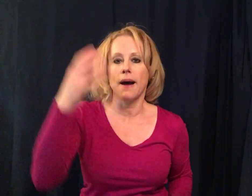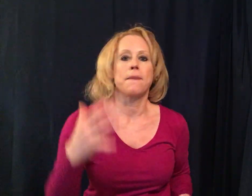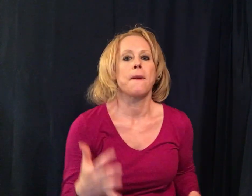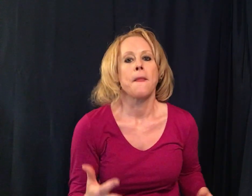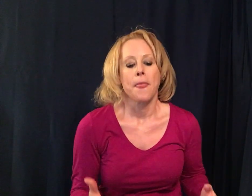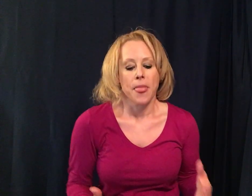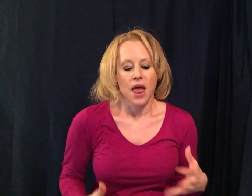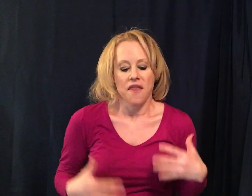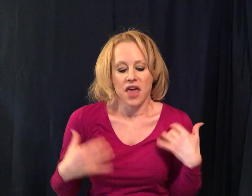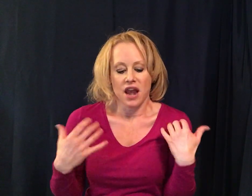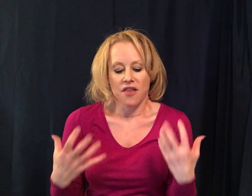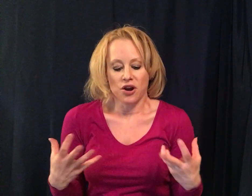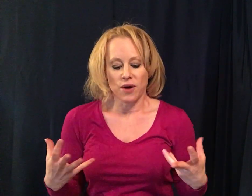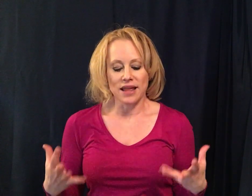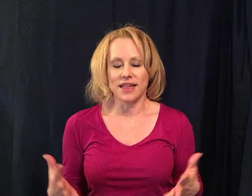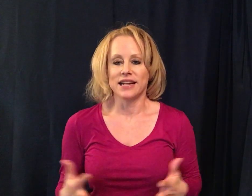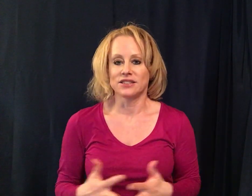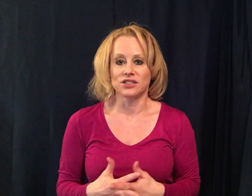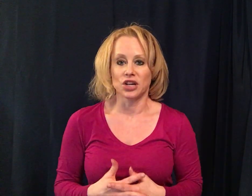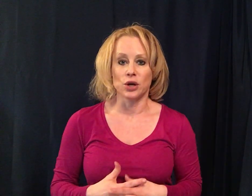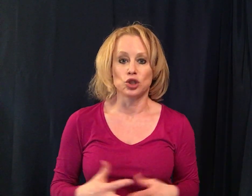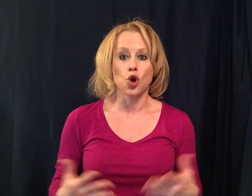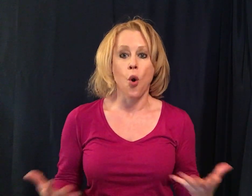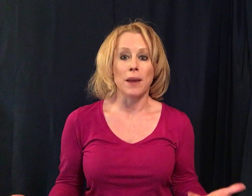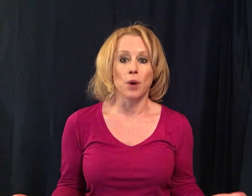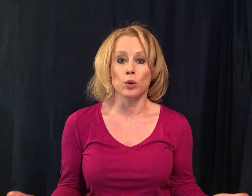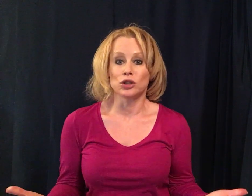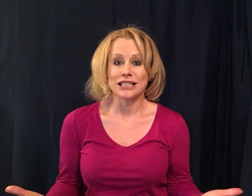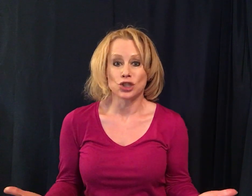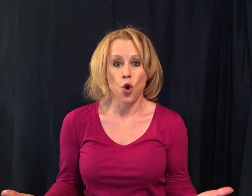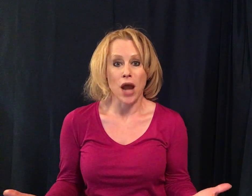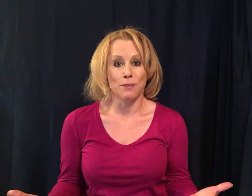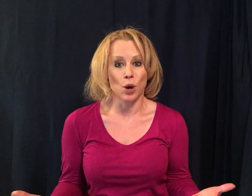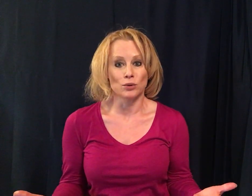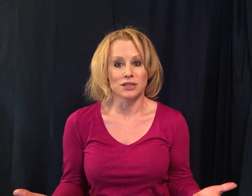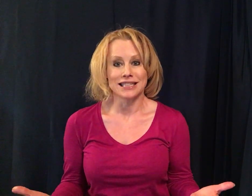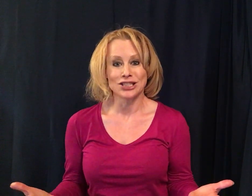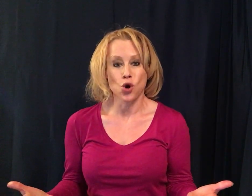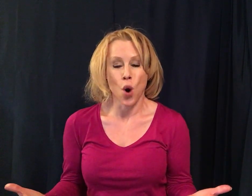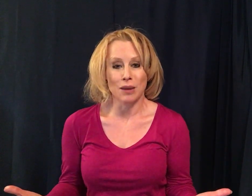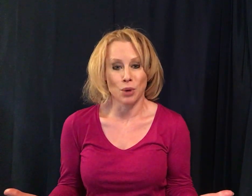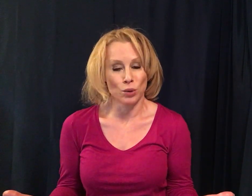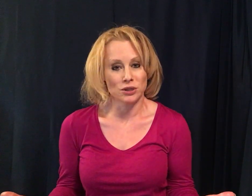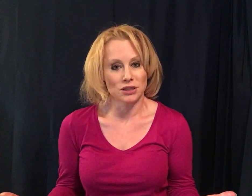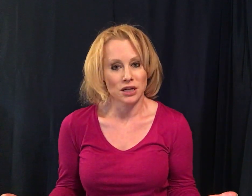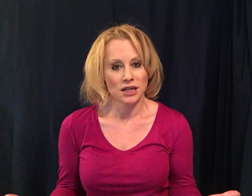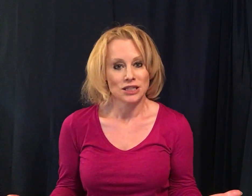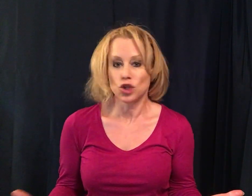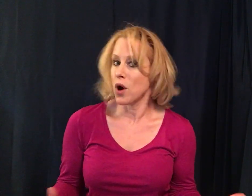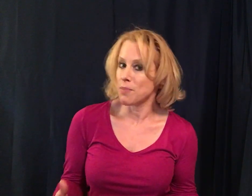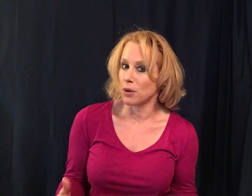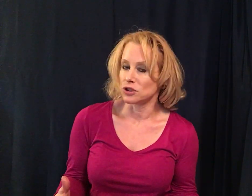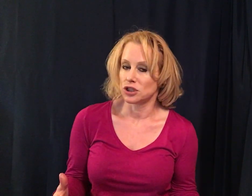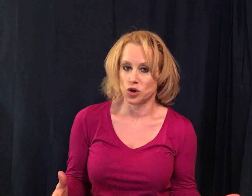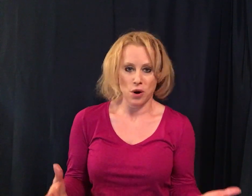up and then another great thing is just to go toy boat toy boat toy boat toy boat toy boat